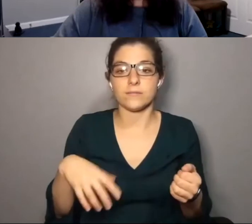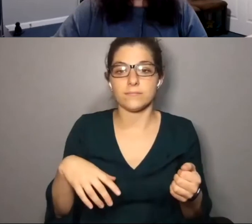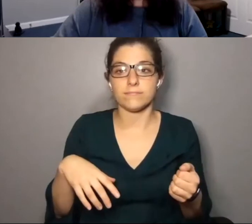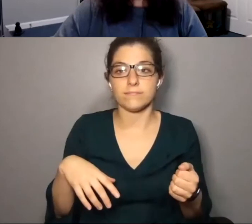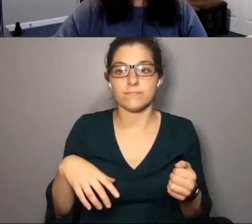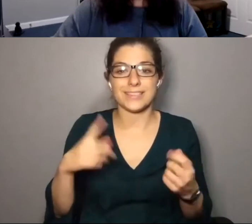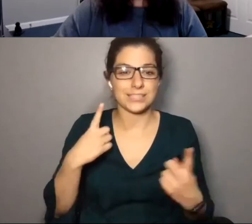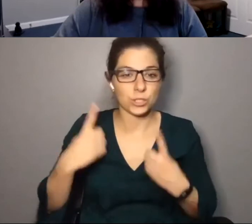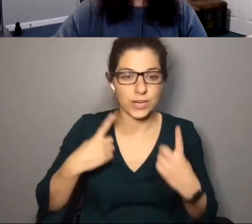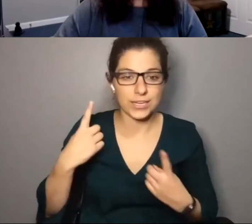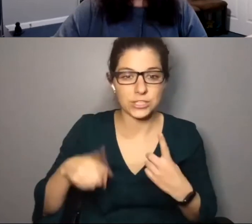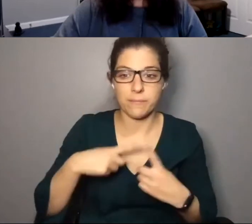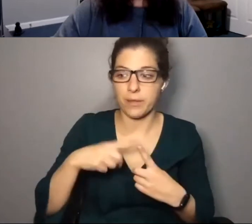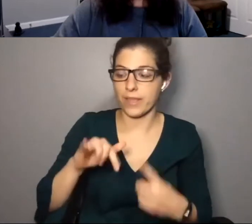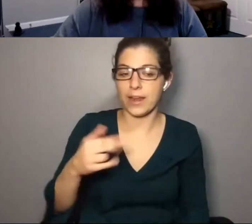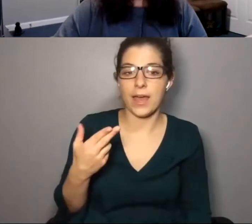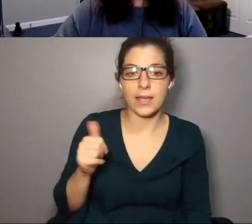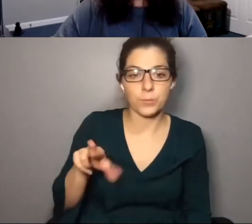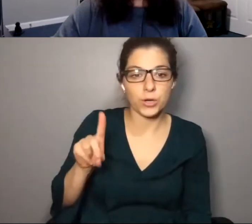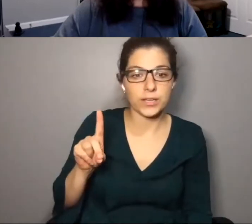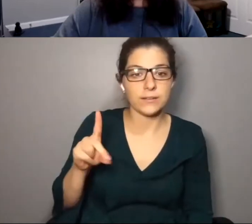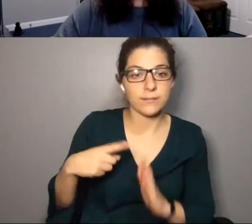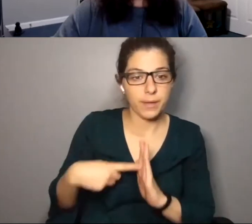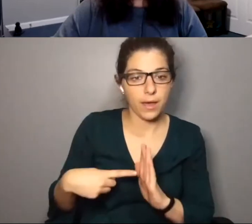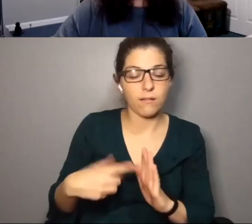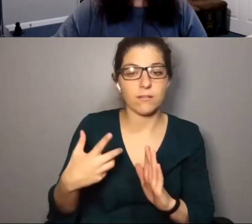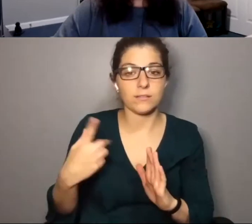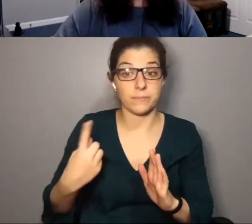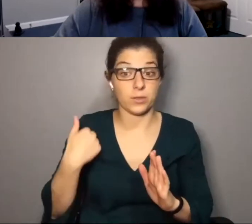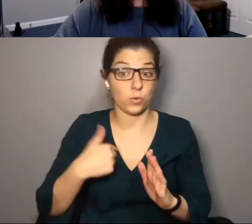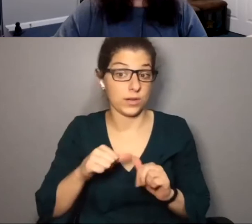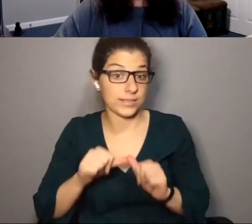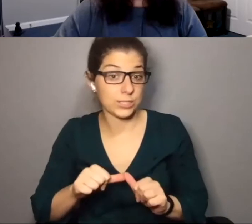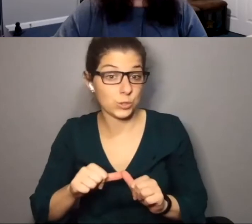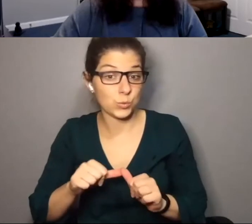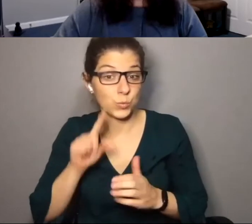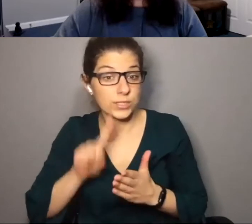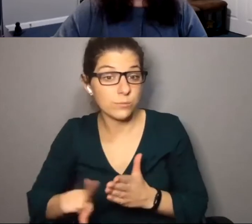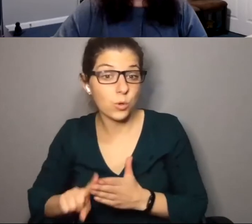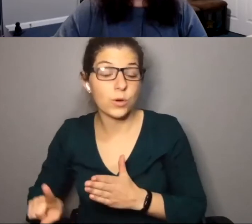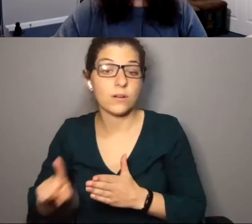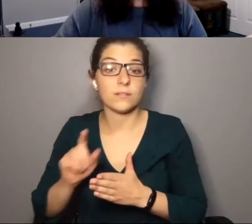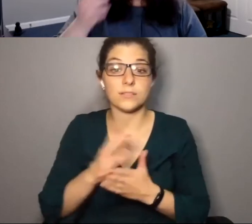consideration around that hybrid model. Is that something we're going to continue to explore? Some